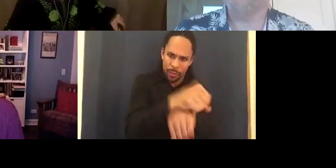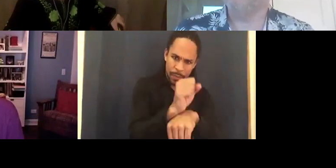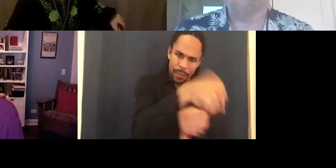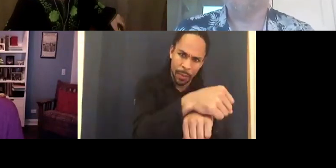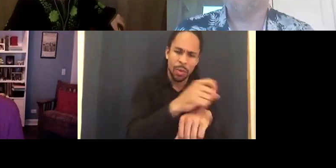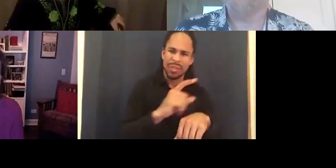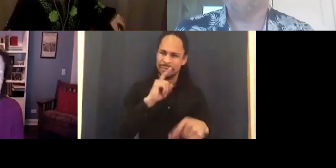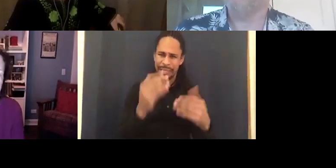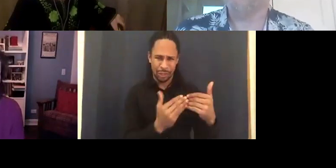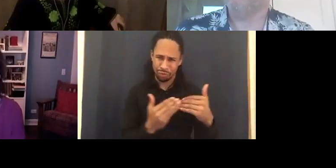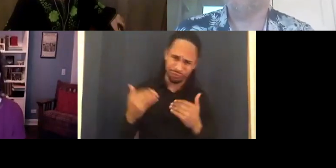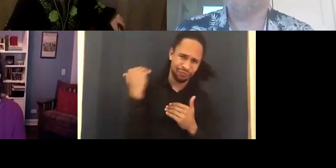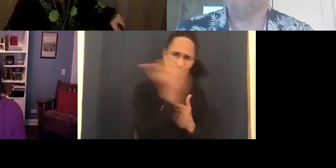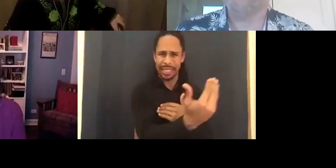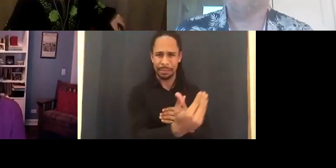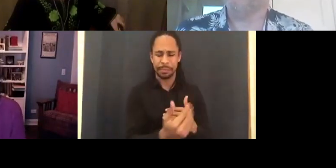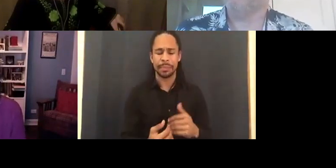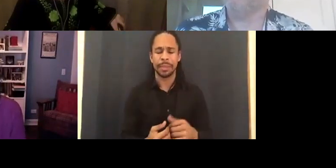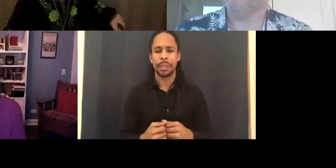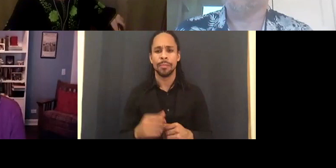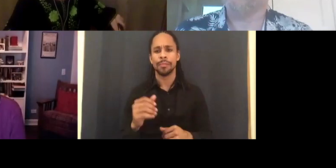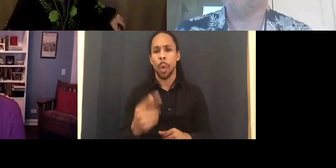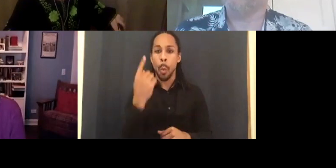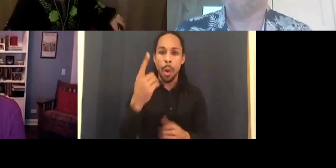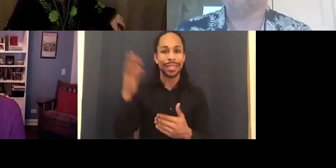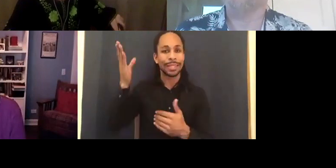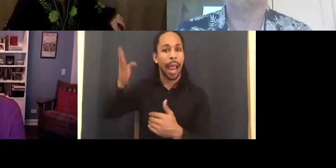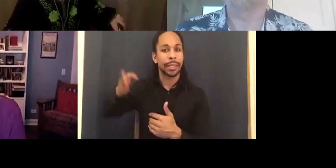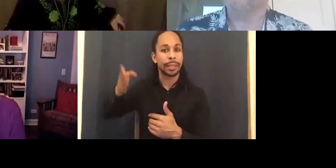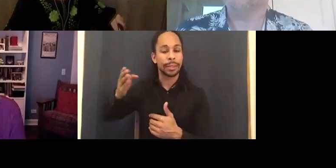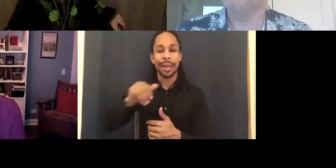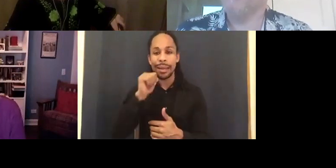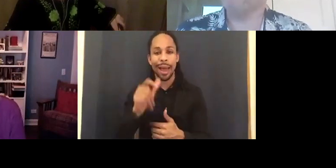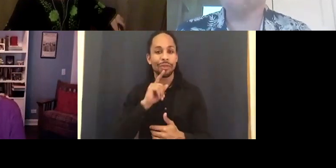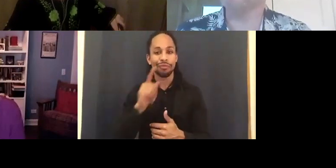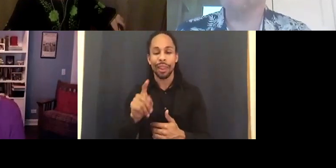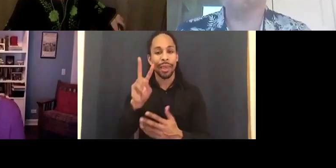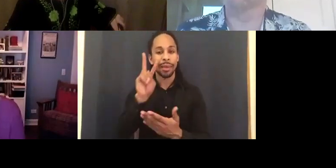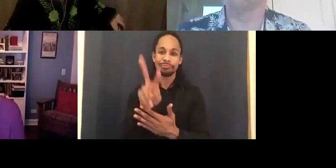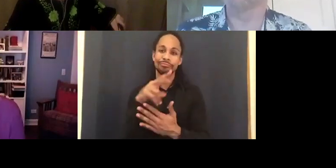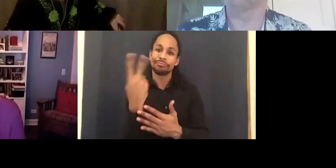Not three dimensional. SALOME CHASNOFF: Right.